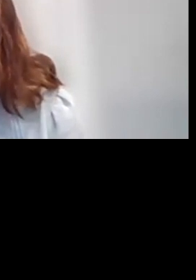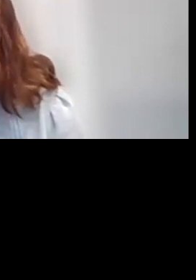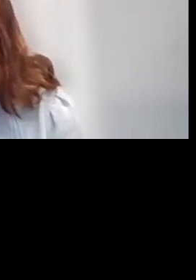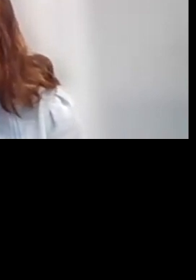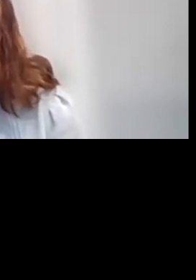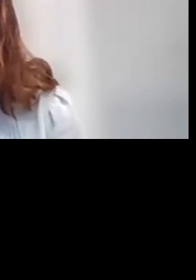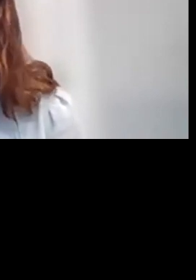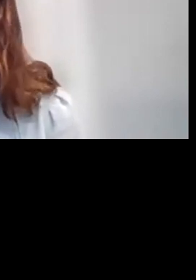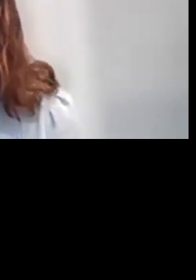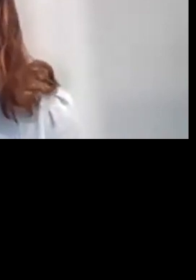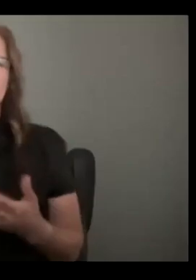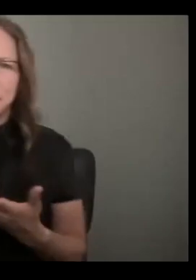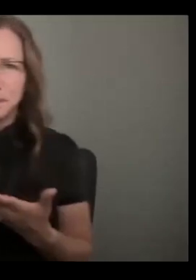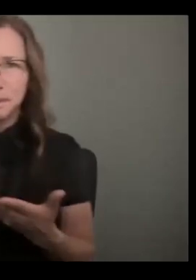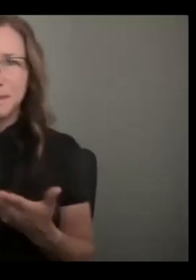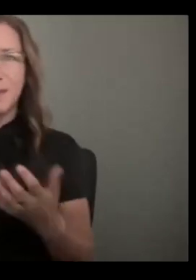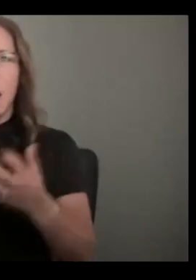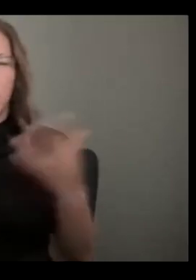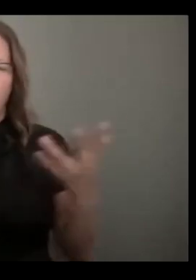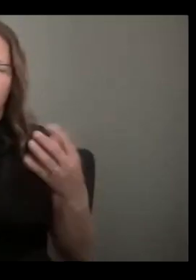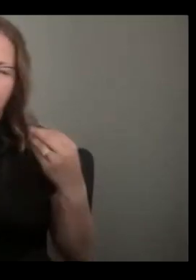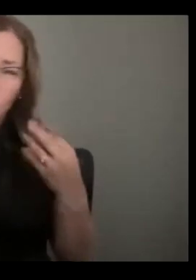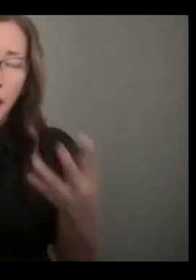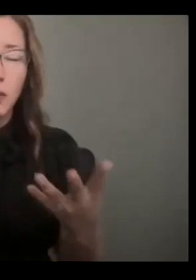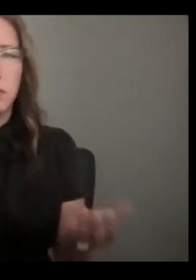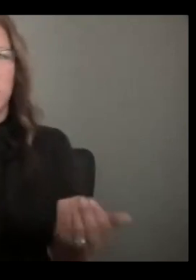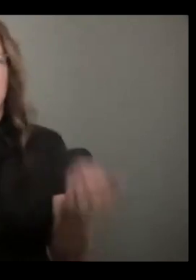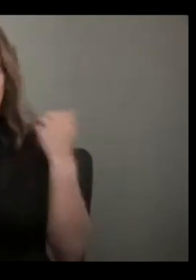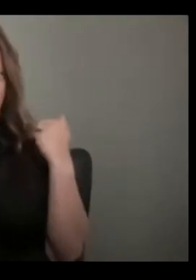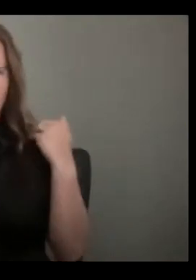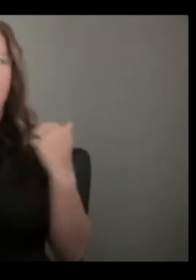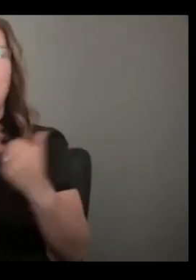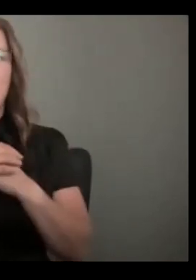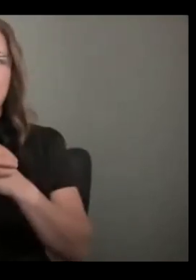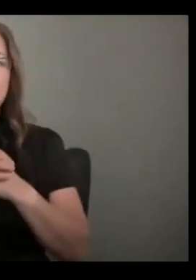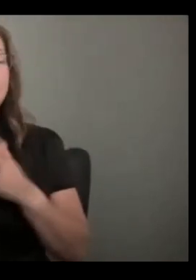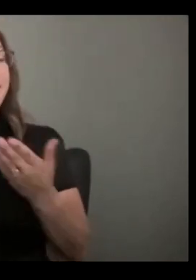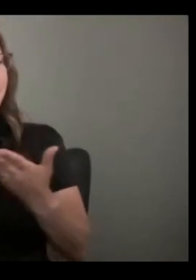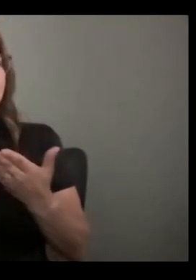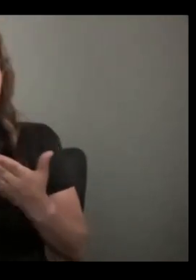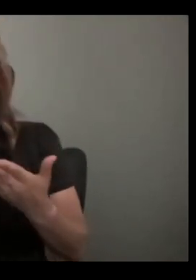I KNOW SOMETIMES IT'S A LOT OF INFORMATION, IT CAN BE KIND OF OVERWHELMING. AND SOMETIMES IT'S NOT THAT EXCITING EITHER.